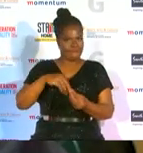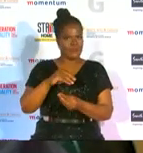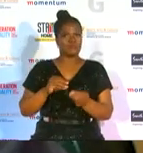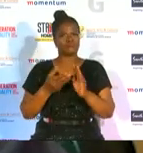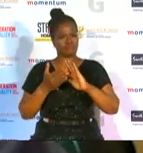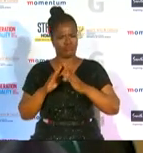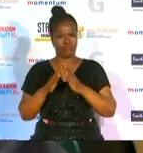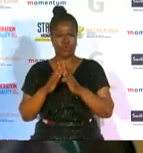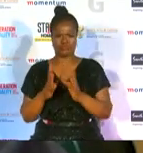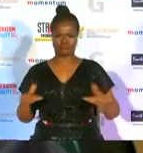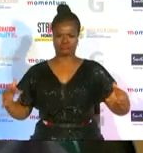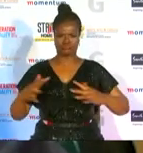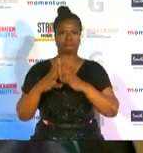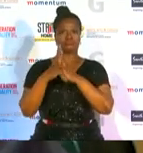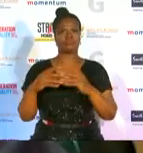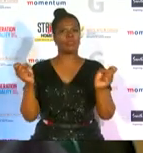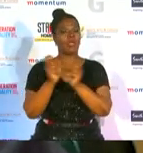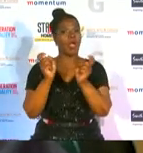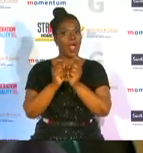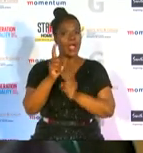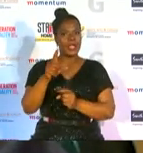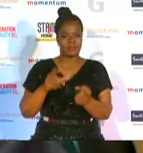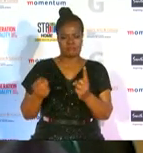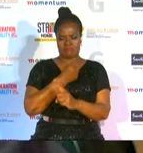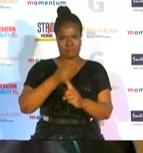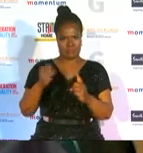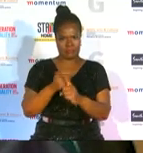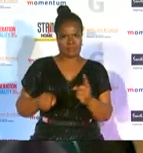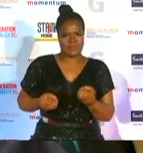against abusers and provide support to victims to